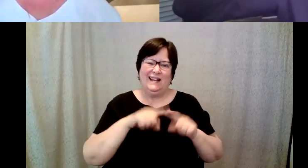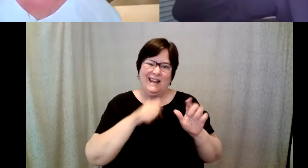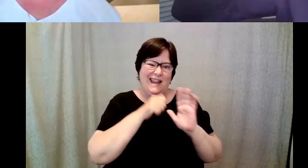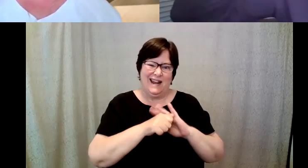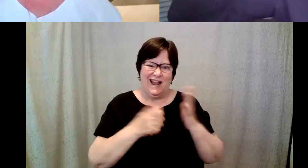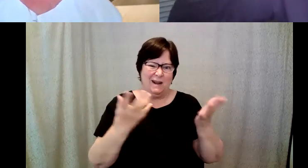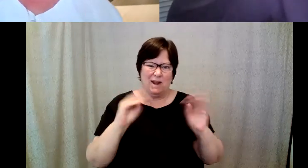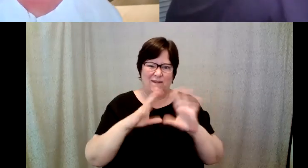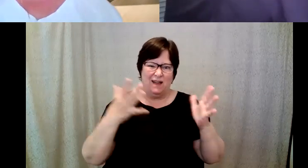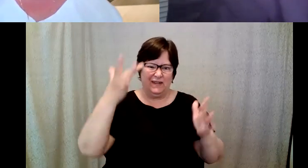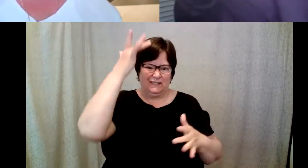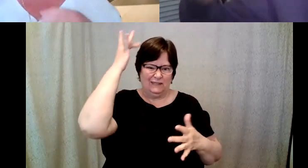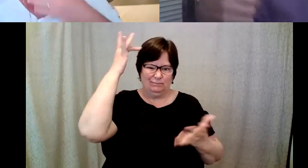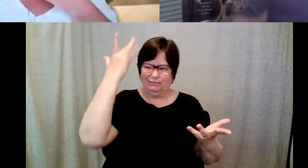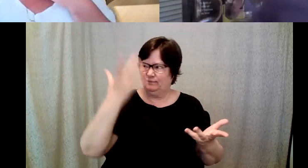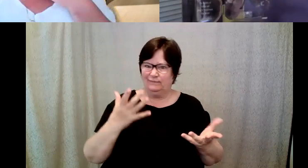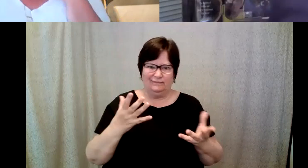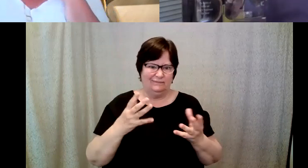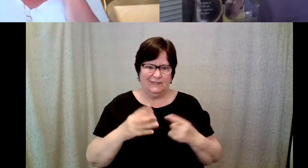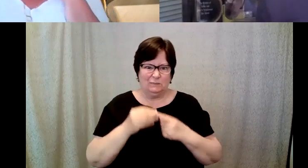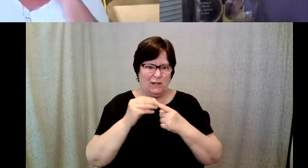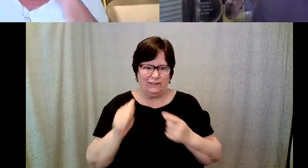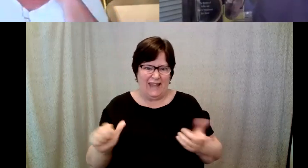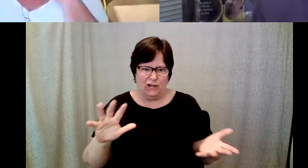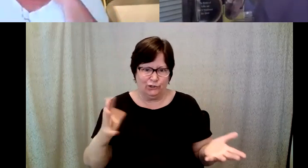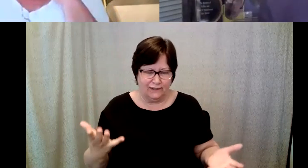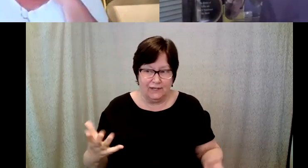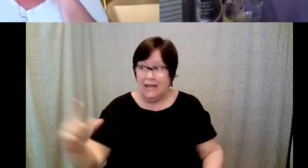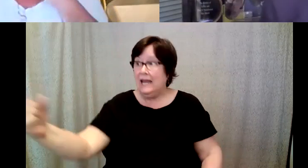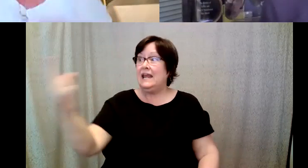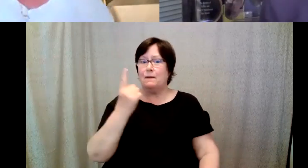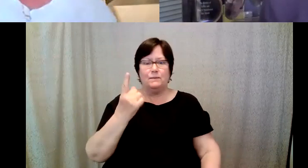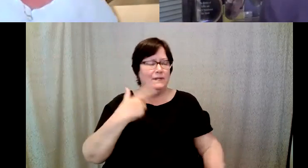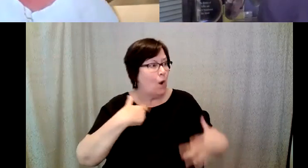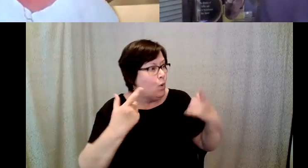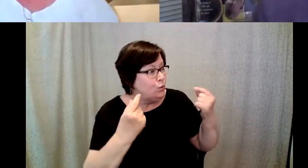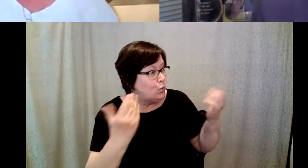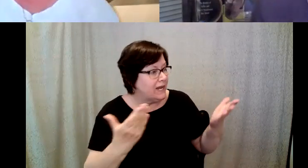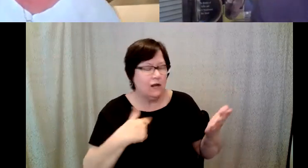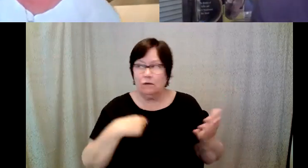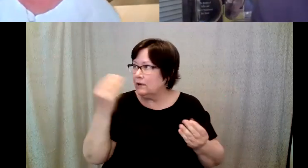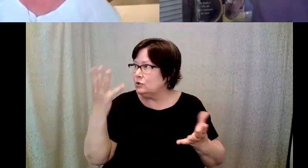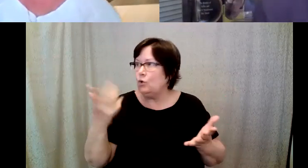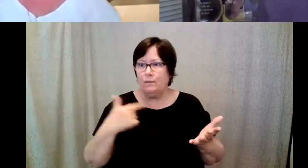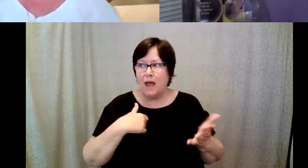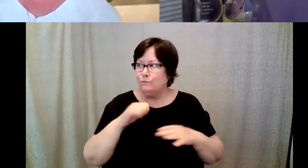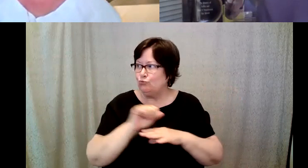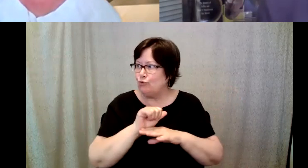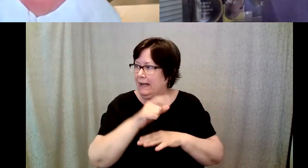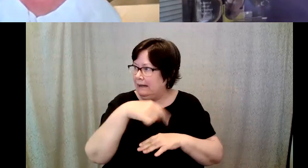D. Major Cohen: In Asia, especially and so he came running over and he said major what are you doing here and I told him that I was training we had rented his facility.